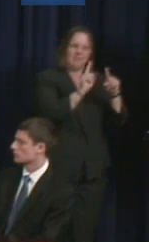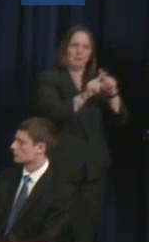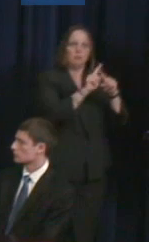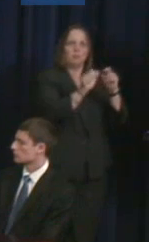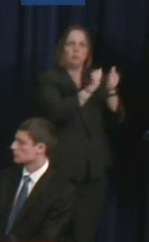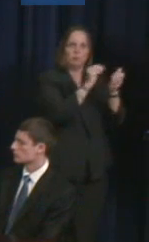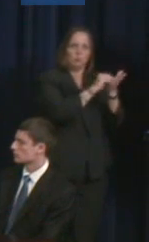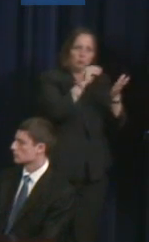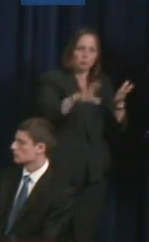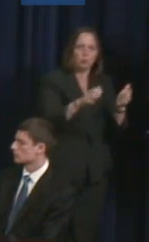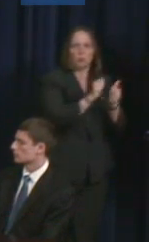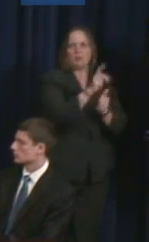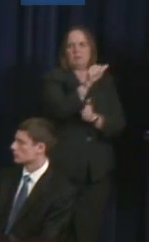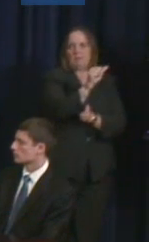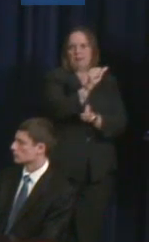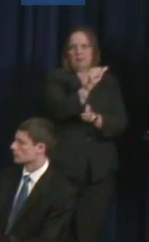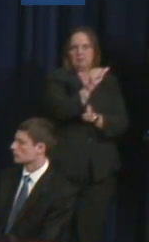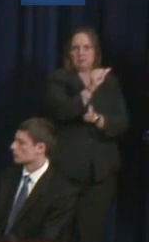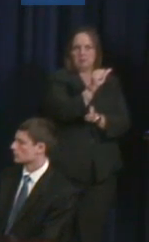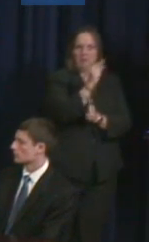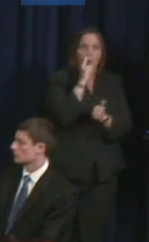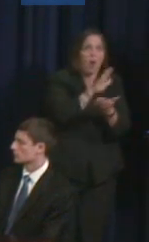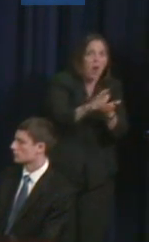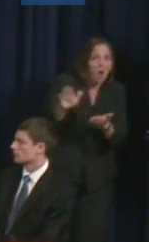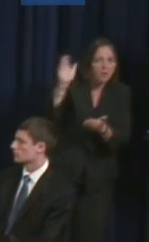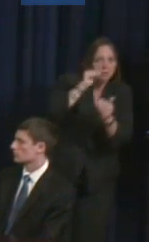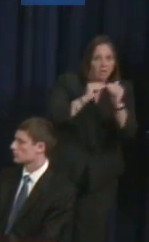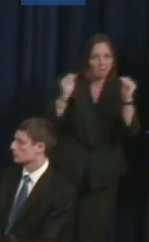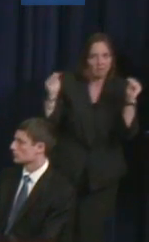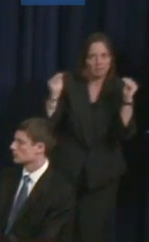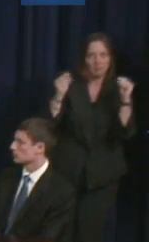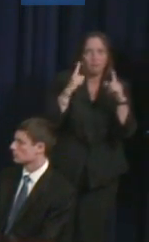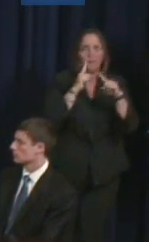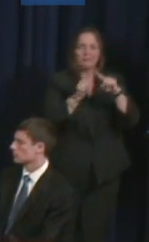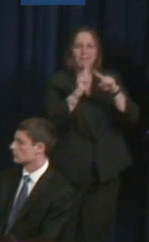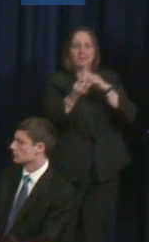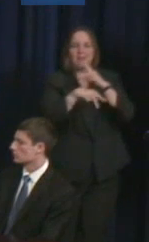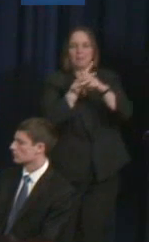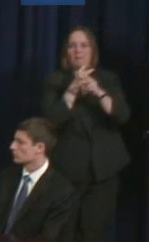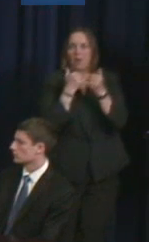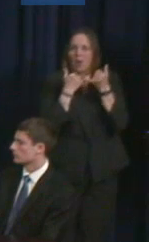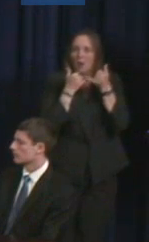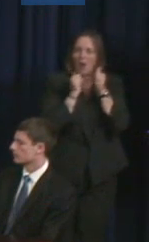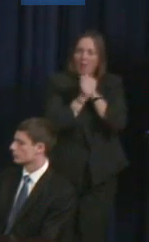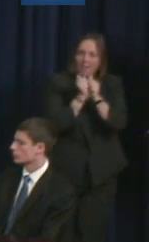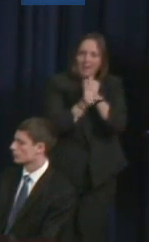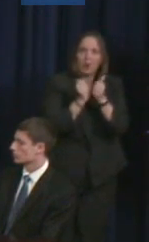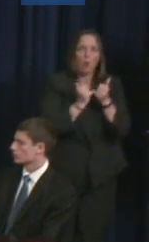And that's the big, kind of recognition point for a lot of people is, "Well, you're not NCAA."